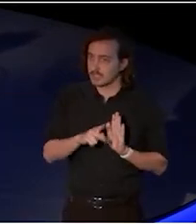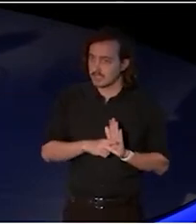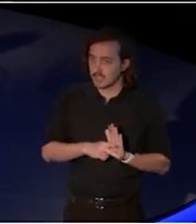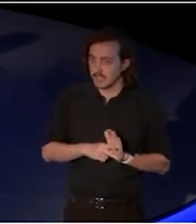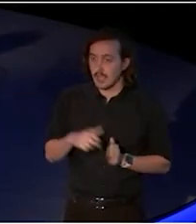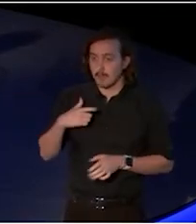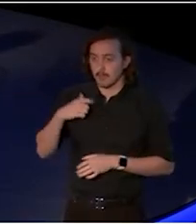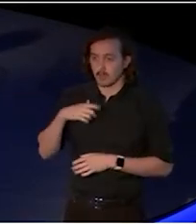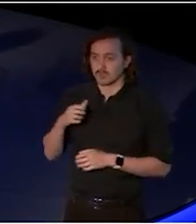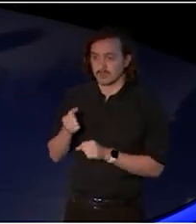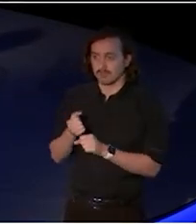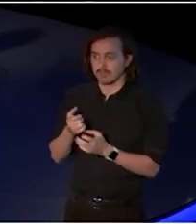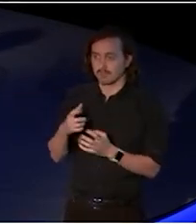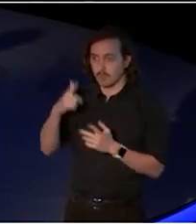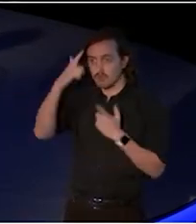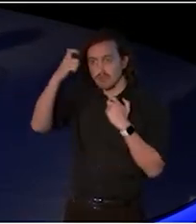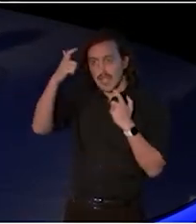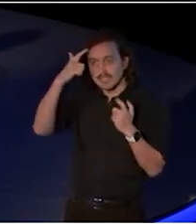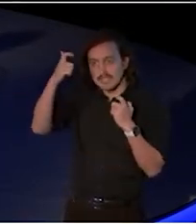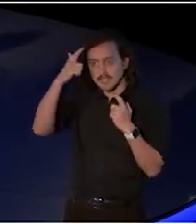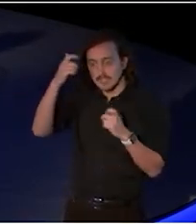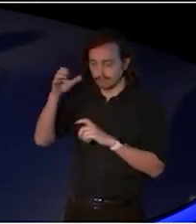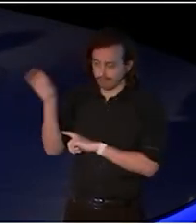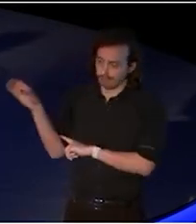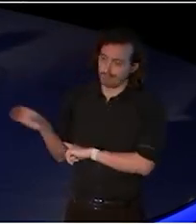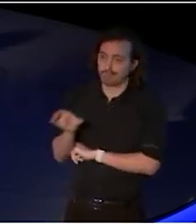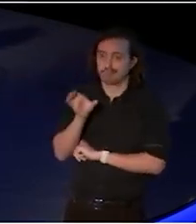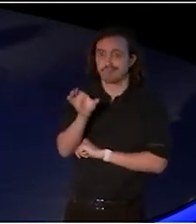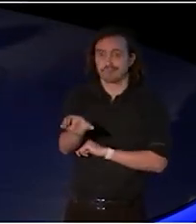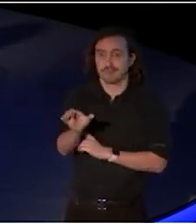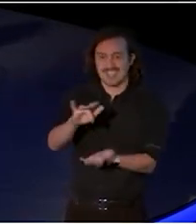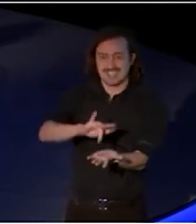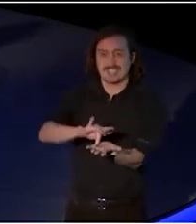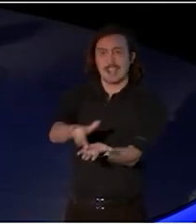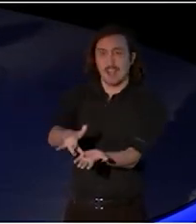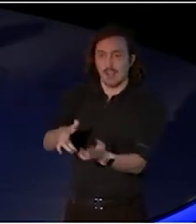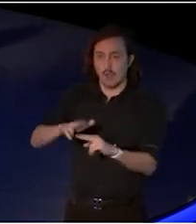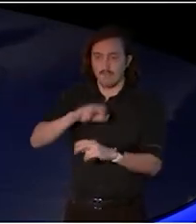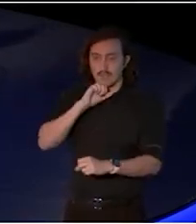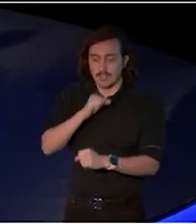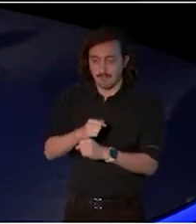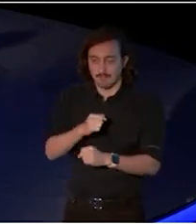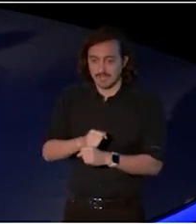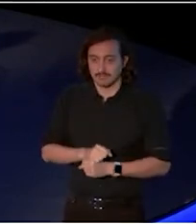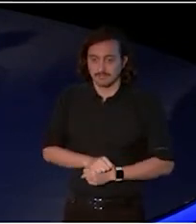at the centre of government. And Creative Australia is not just a name